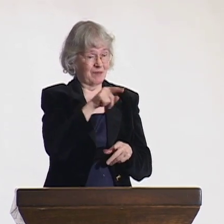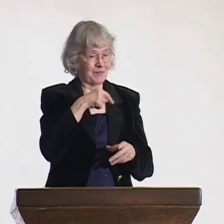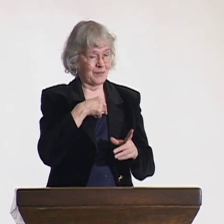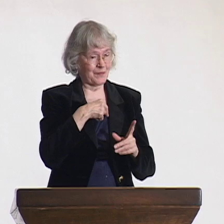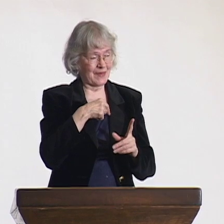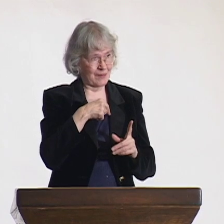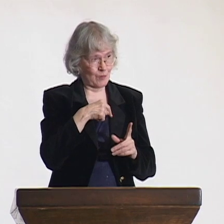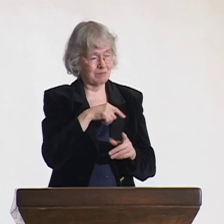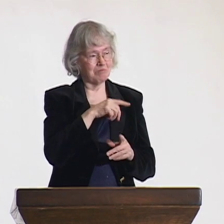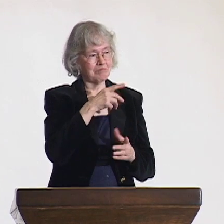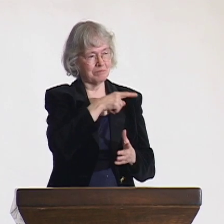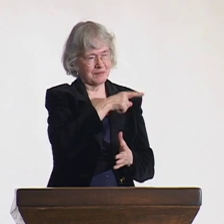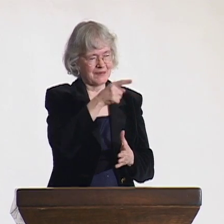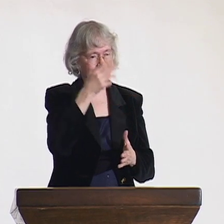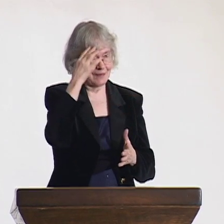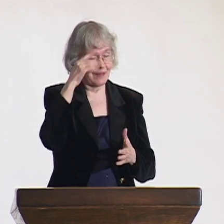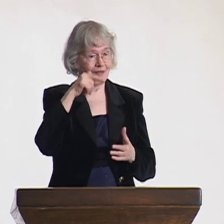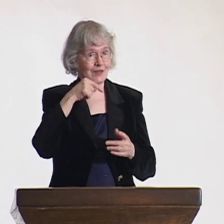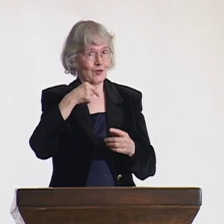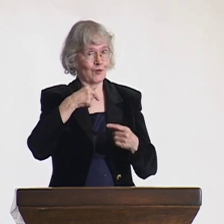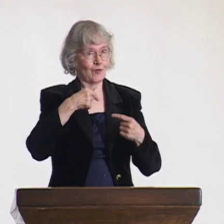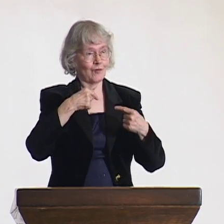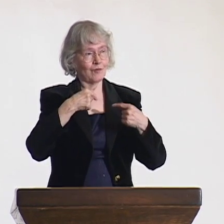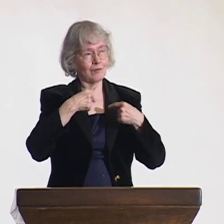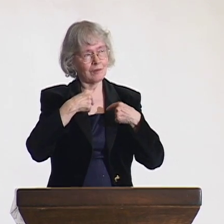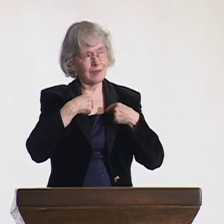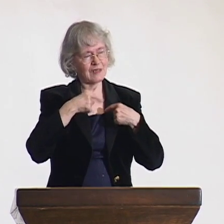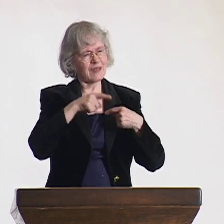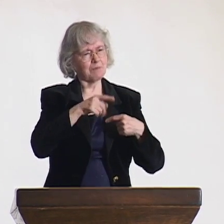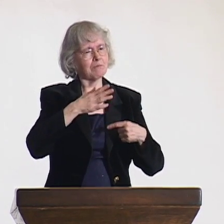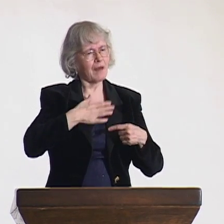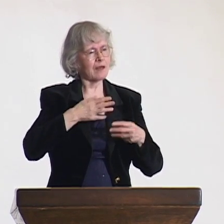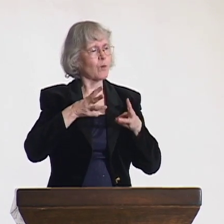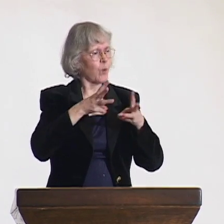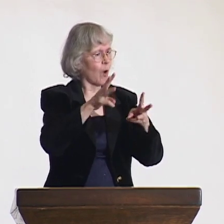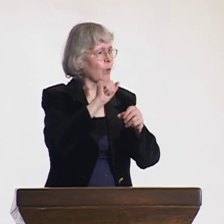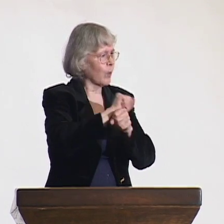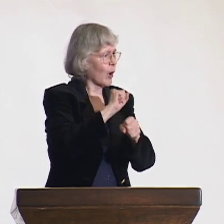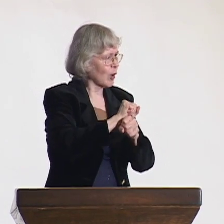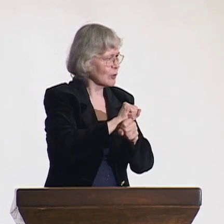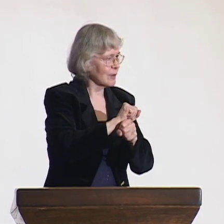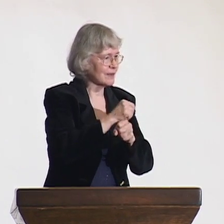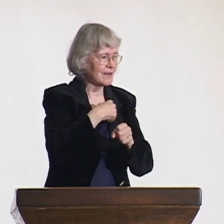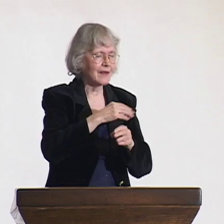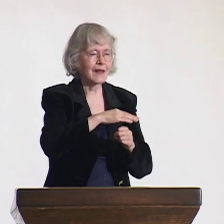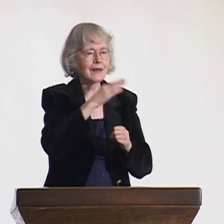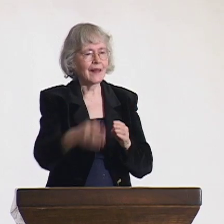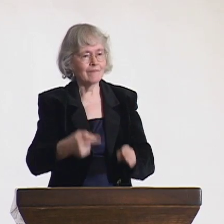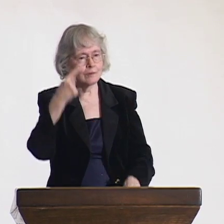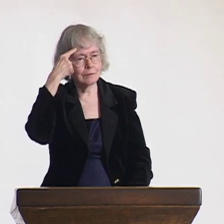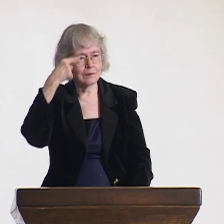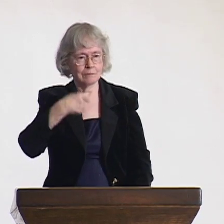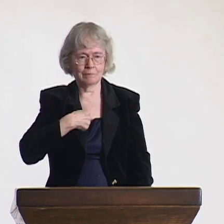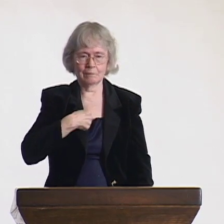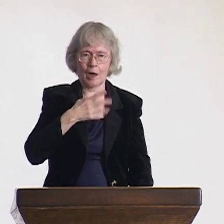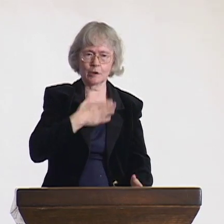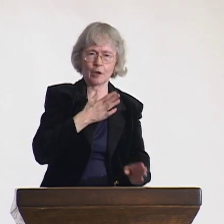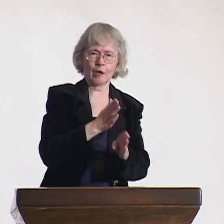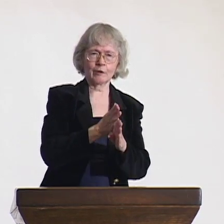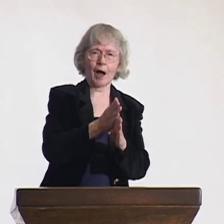As I started the work, I did not think I would become involved in the World Federation of the Deaf, and I did not see it coming.